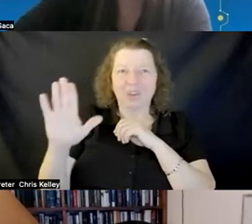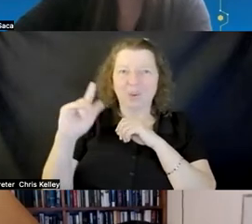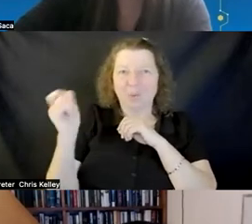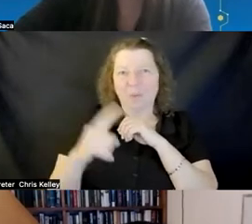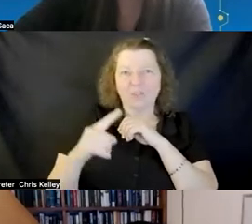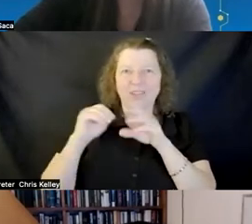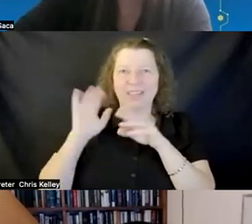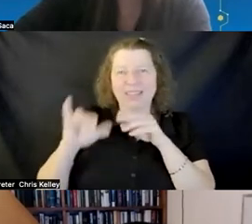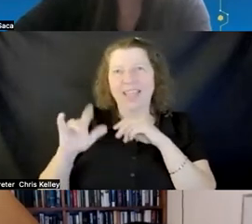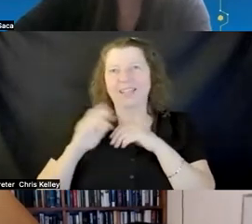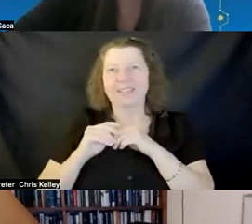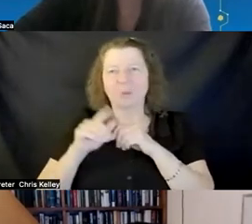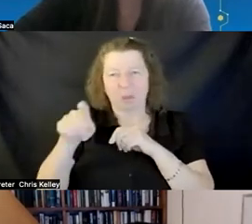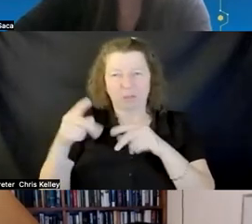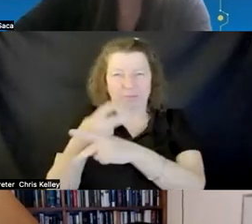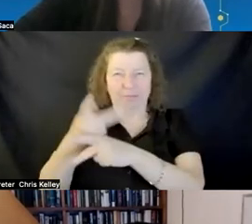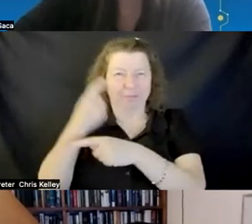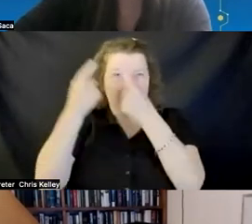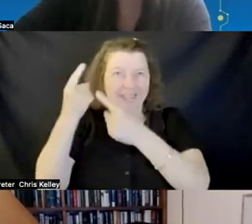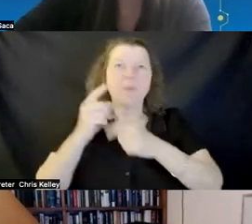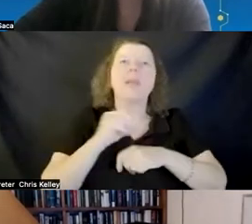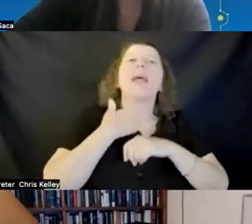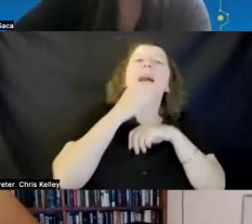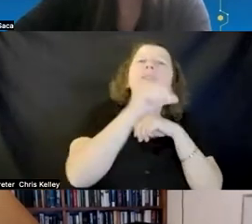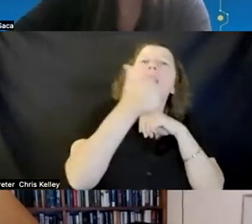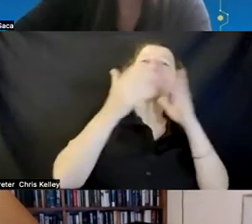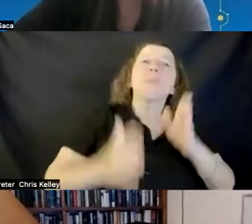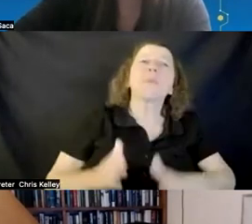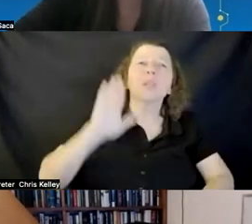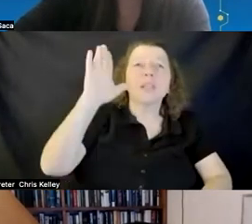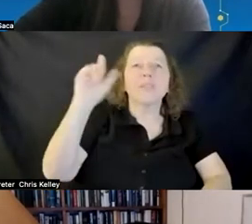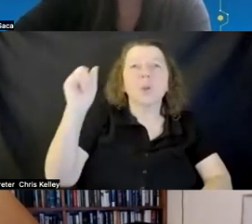while she figures that out anyone else we do have another question we could pose to folks